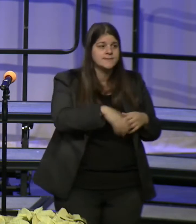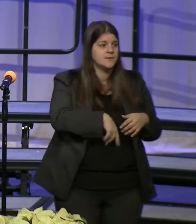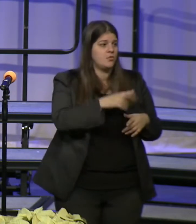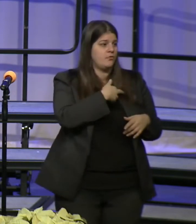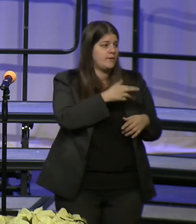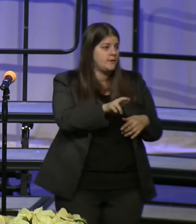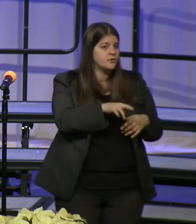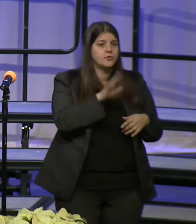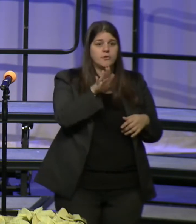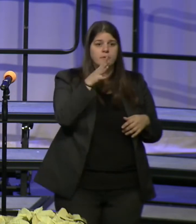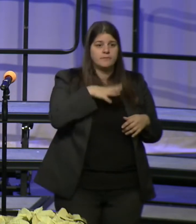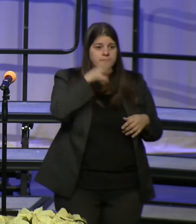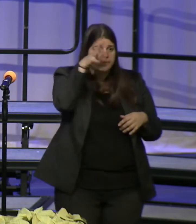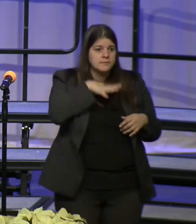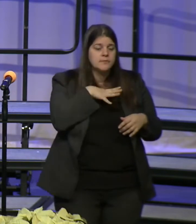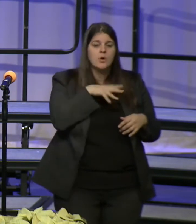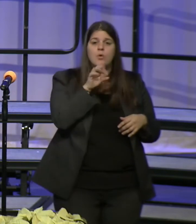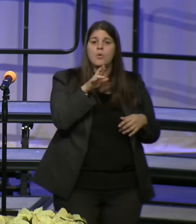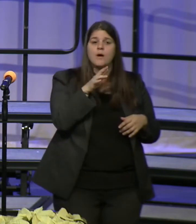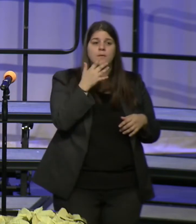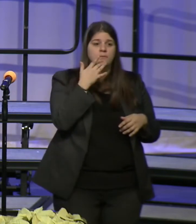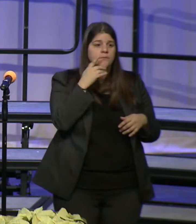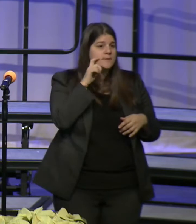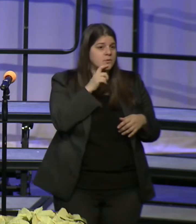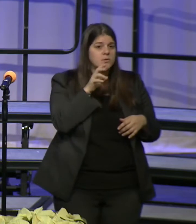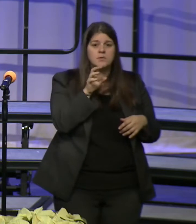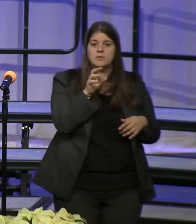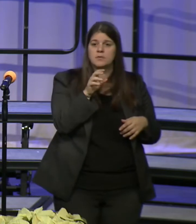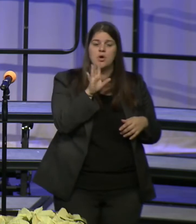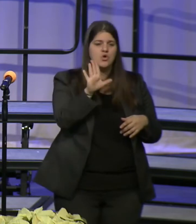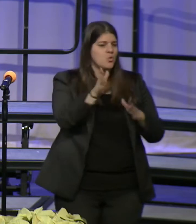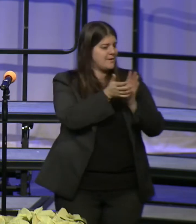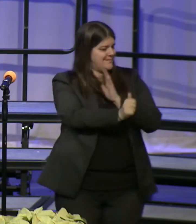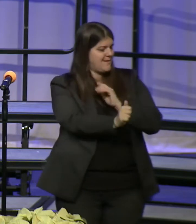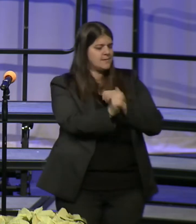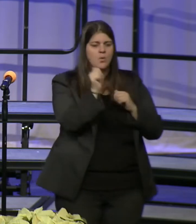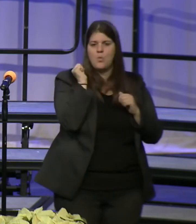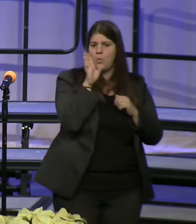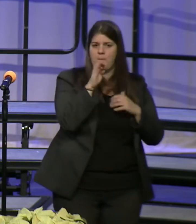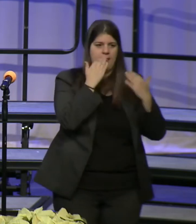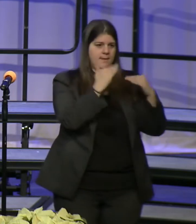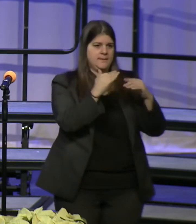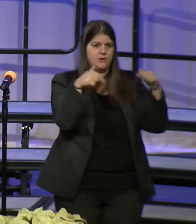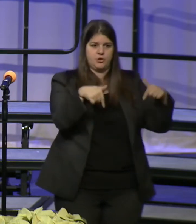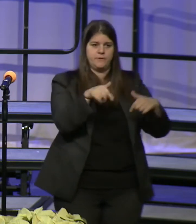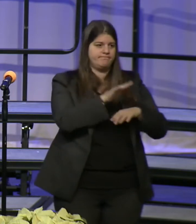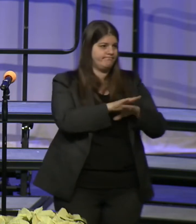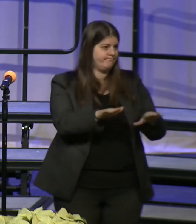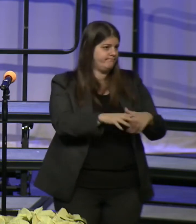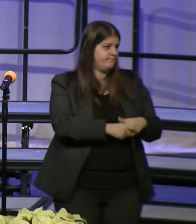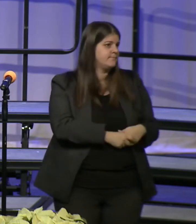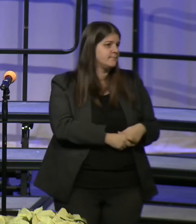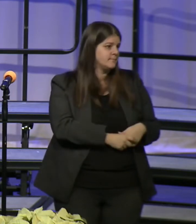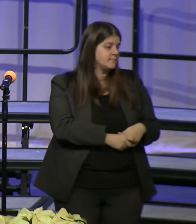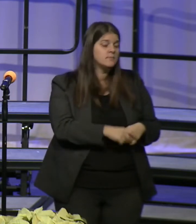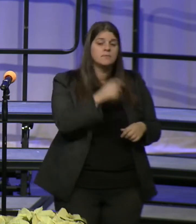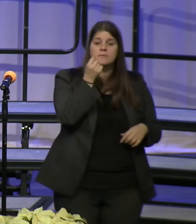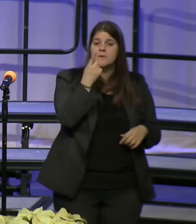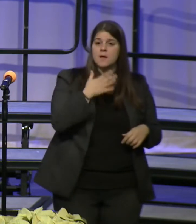or your sexual orientation, your talents will not be limited here. My husband's election epitomizes